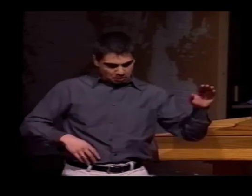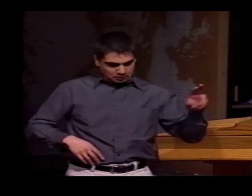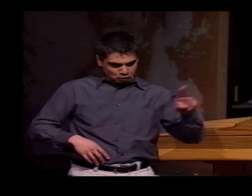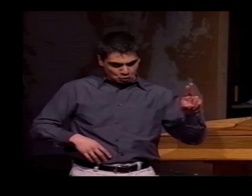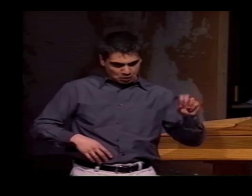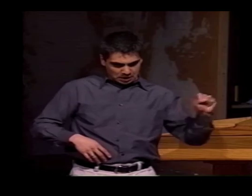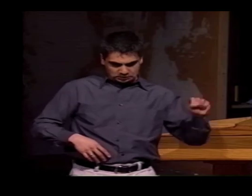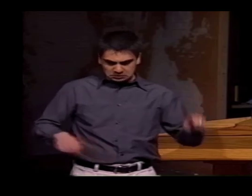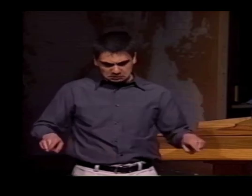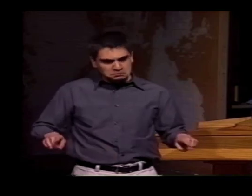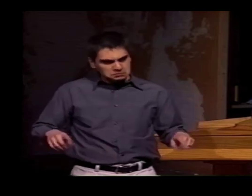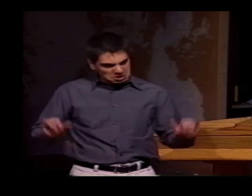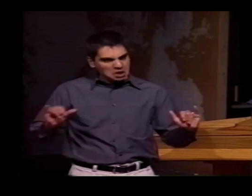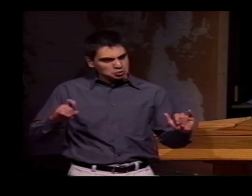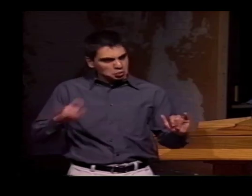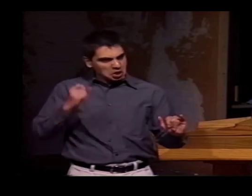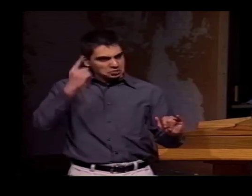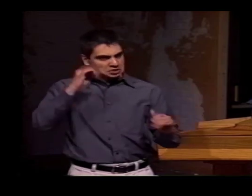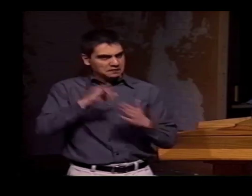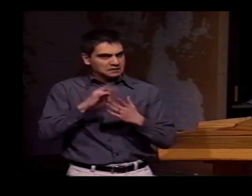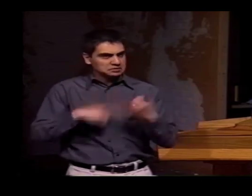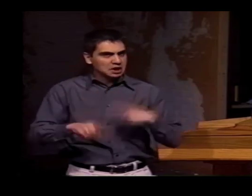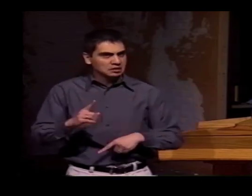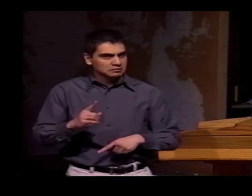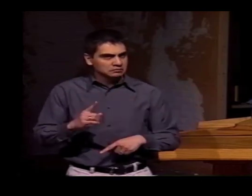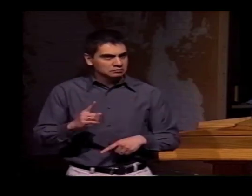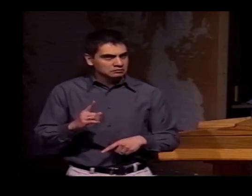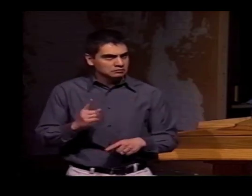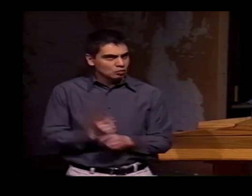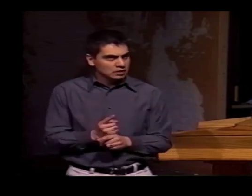AND NOW, WHEN WE LOOKED IN MEXICAN SIGN LANGUAGE